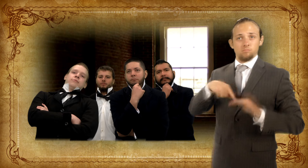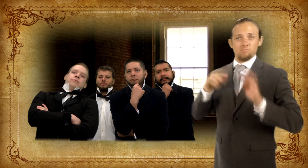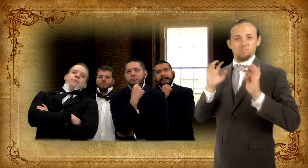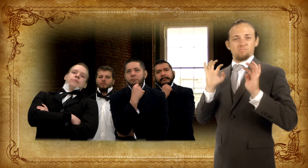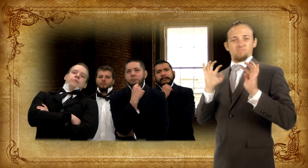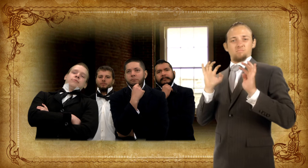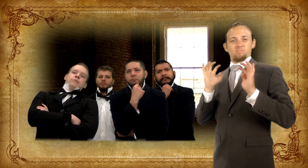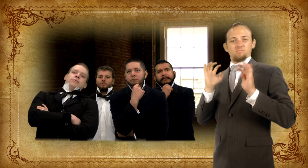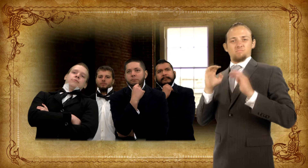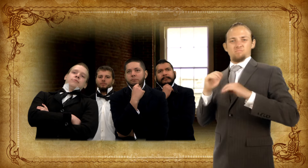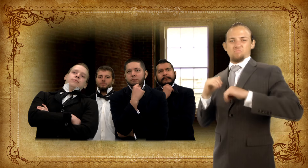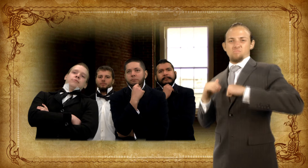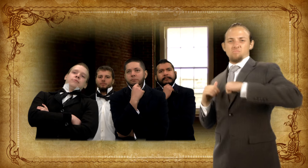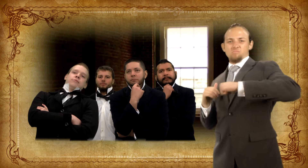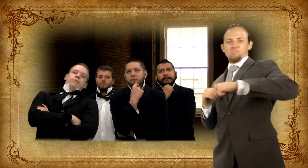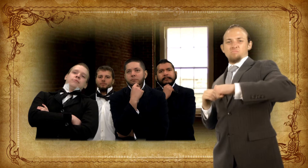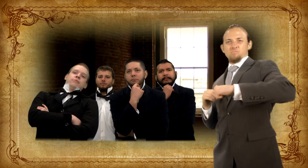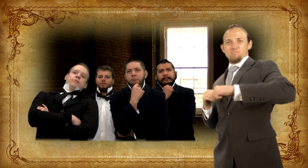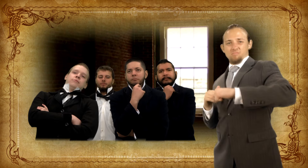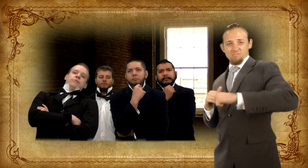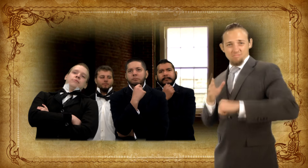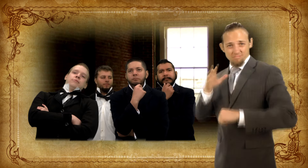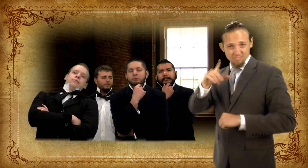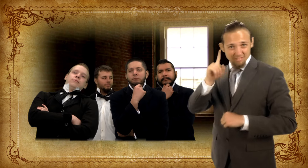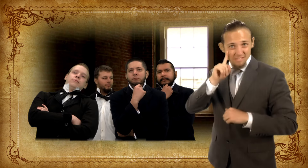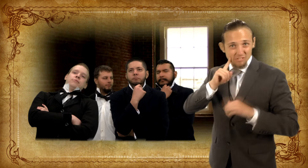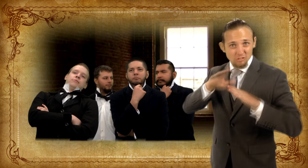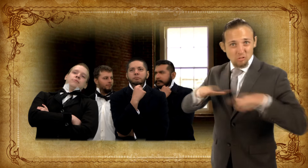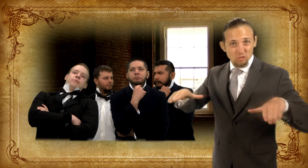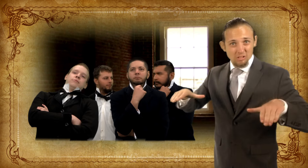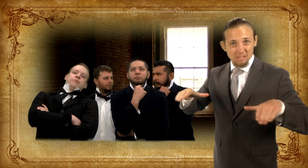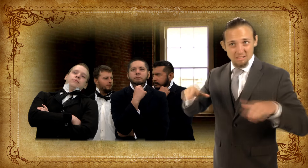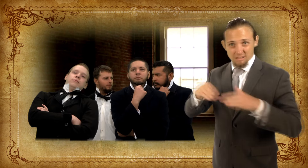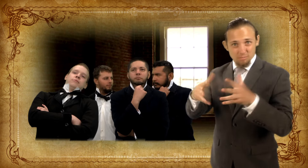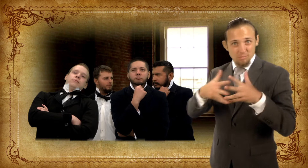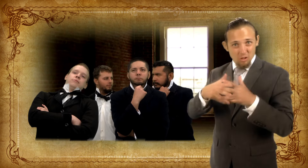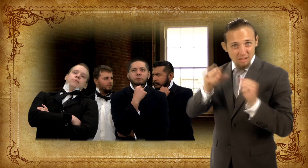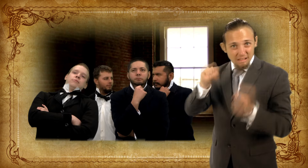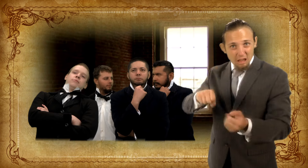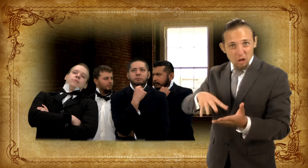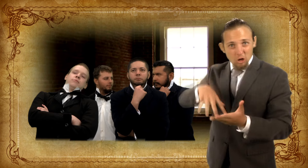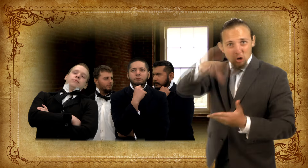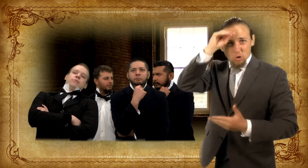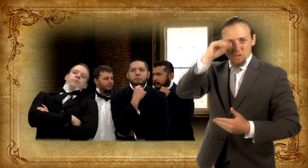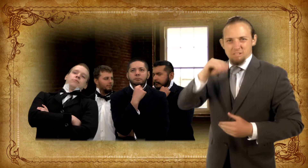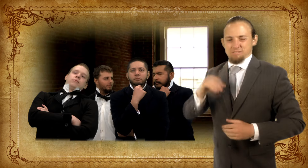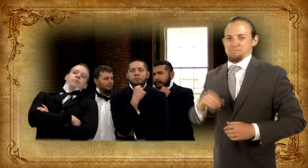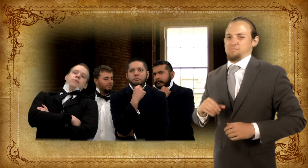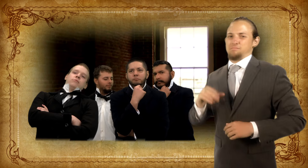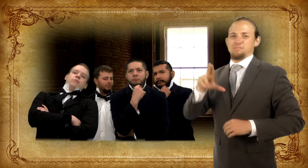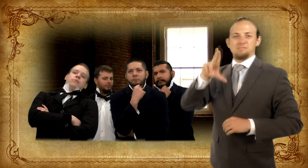At first the group resisted - they were uncertain that deaf children were able to learn -